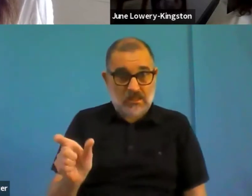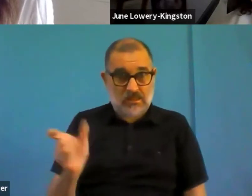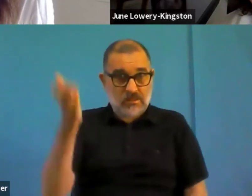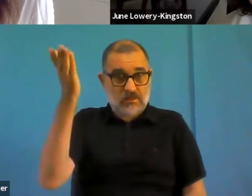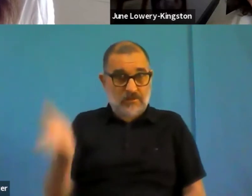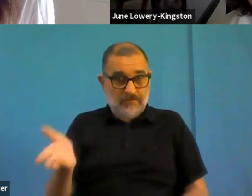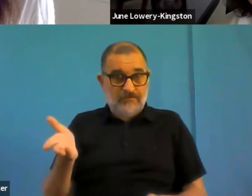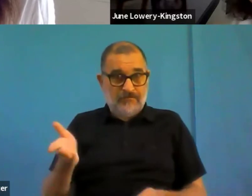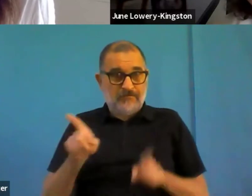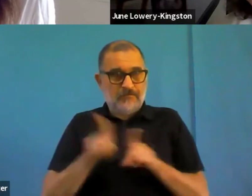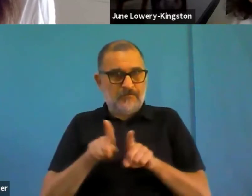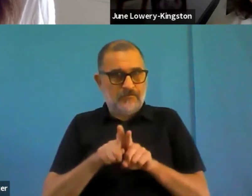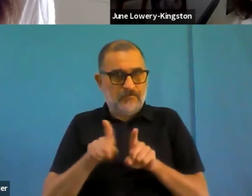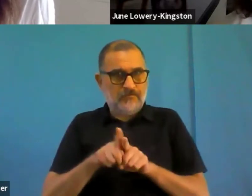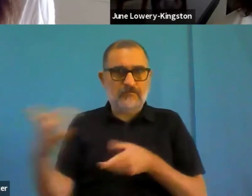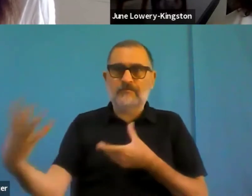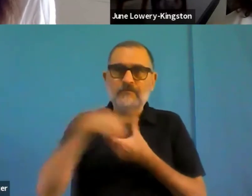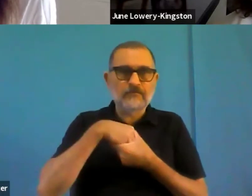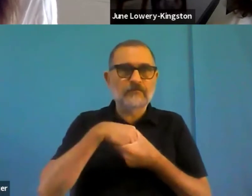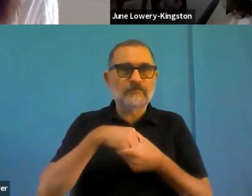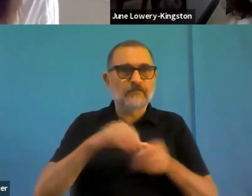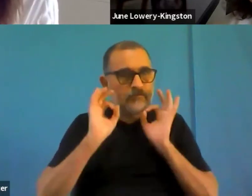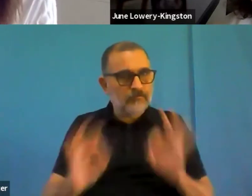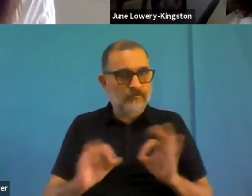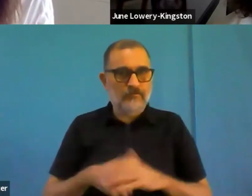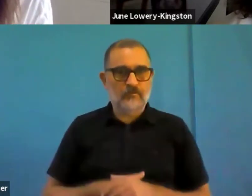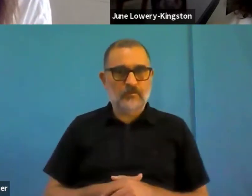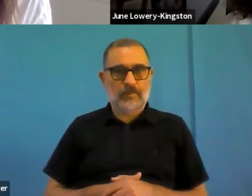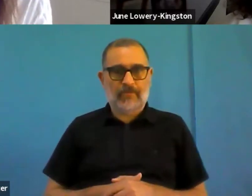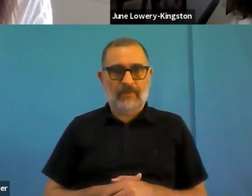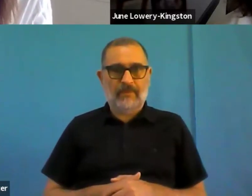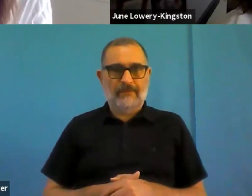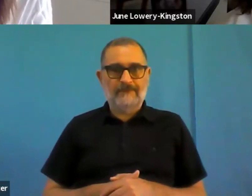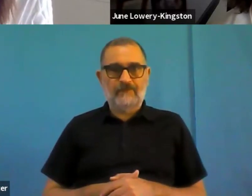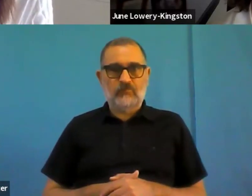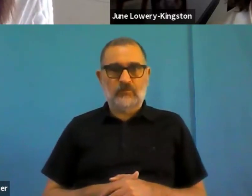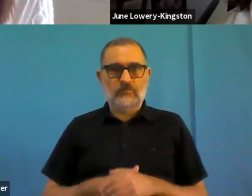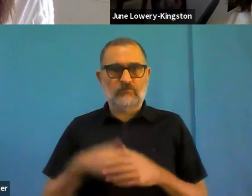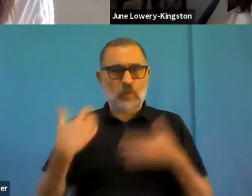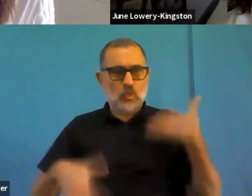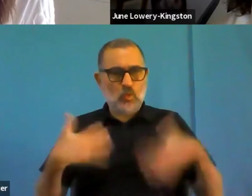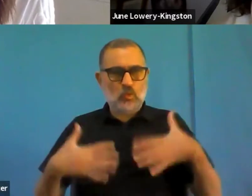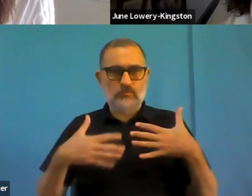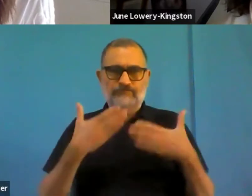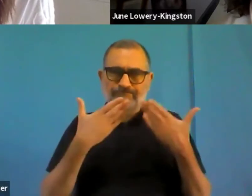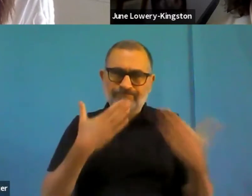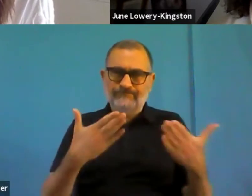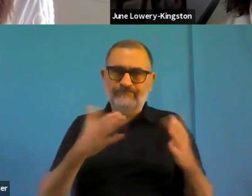of priorities she has, and what is important to her. And I think it shows her really walking the talk, as we say, in English, towards this